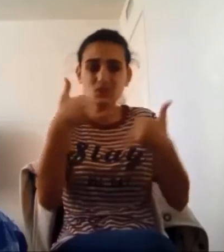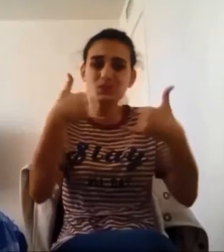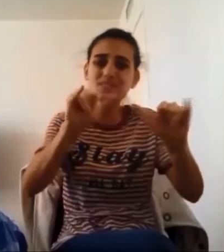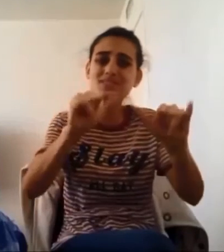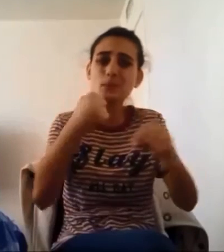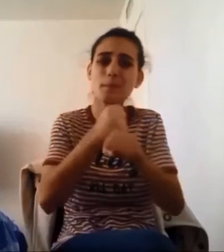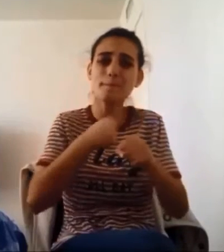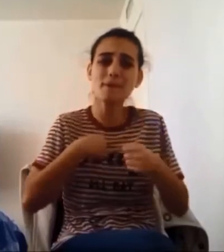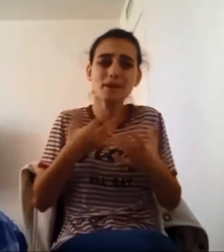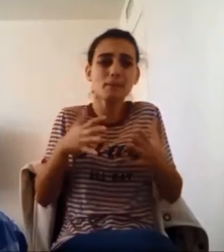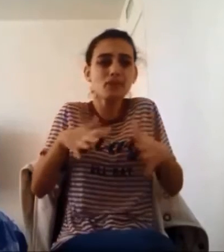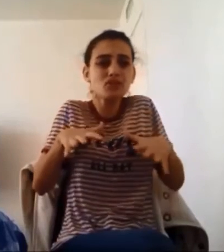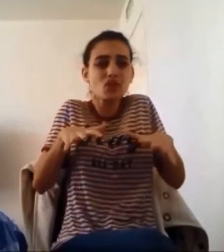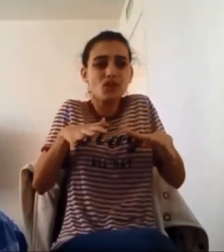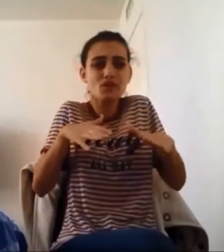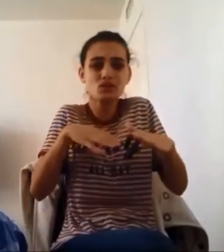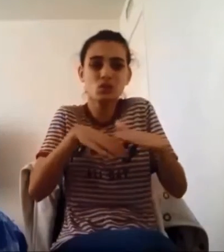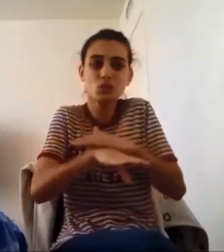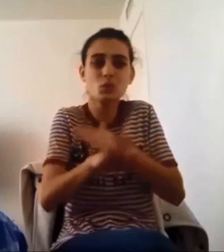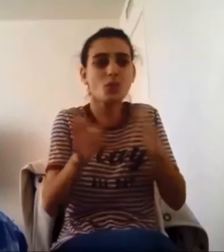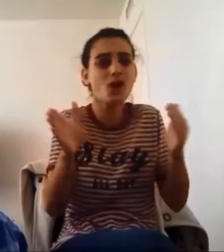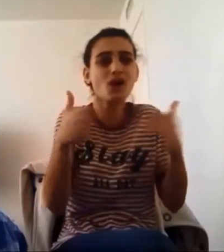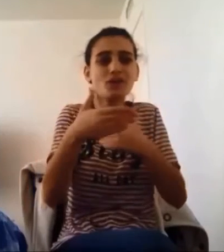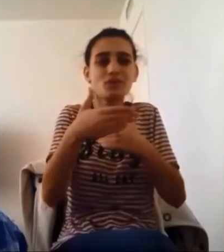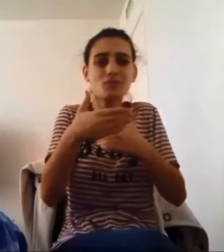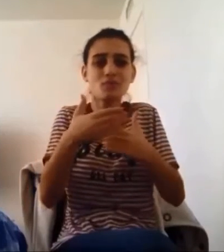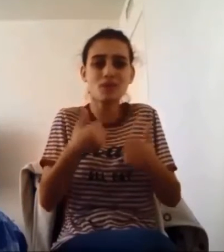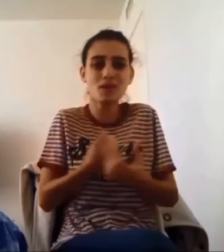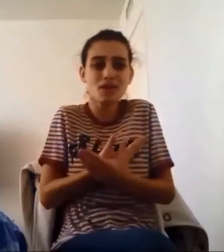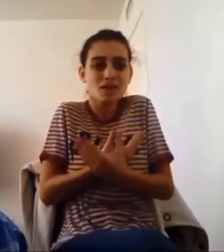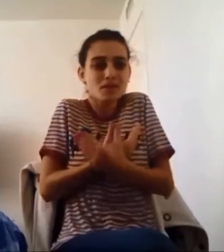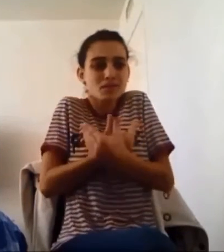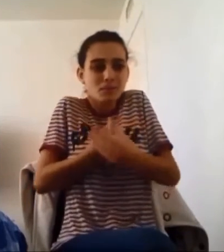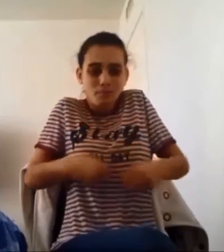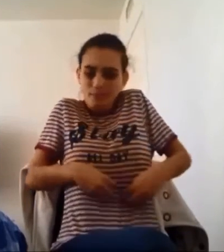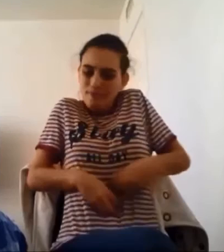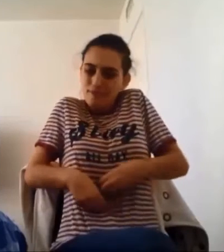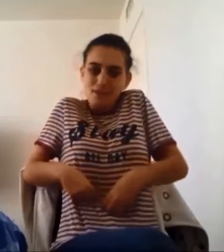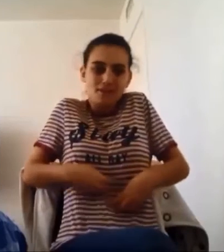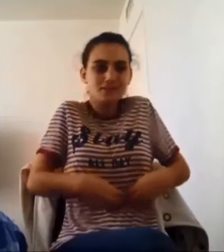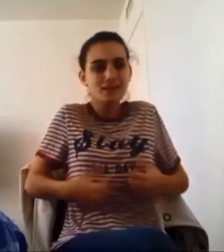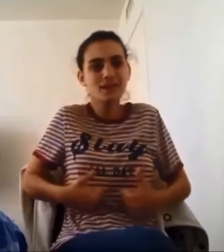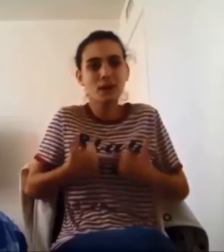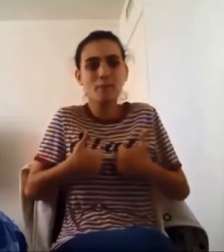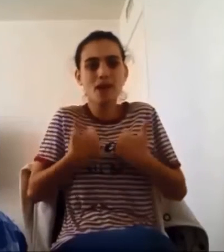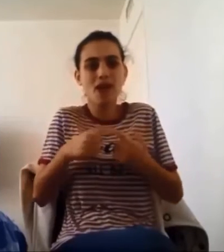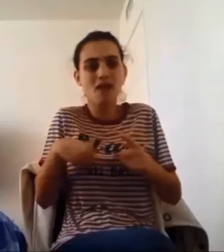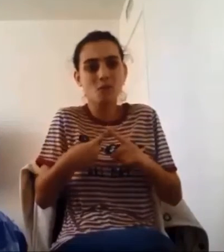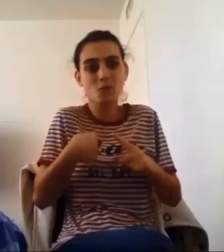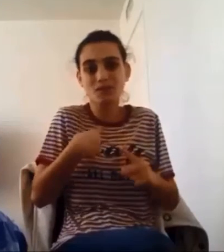You still make me nervous when you walk in the room Them butterflies, they come alive when